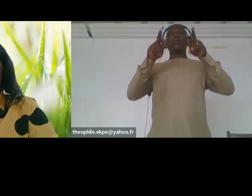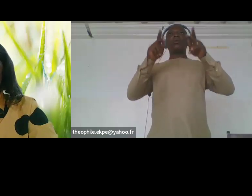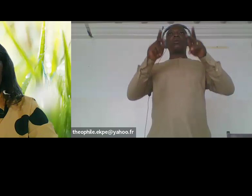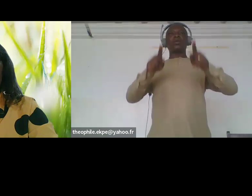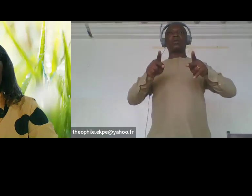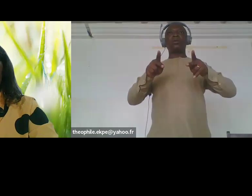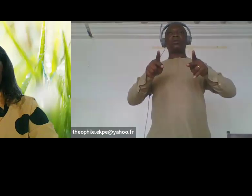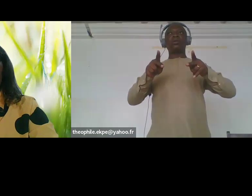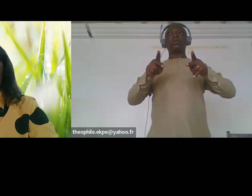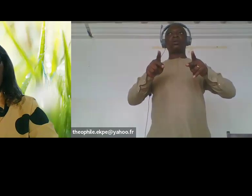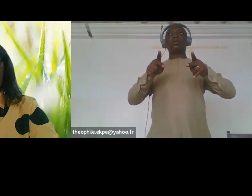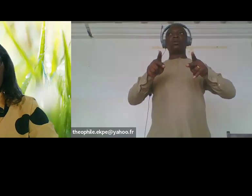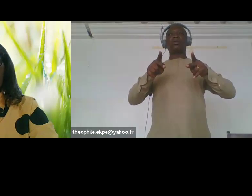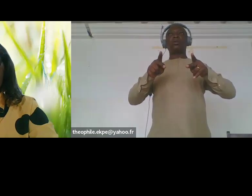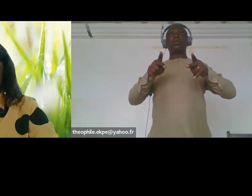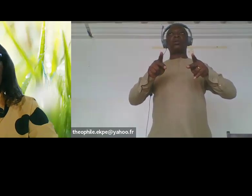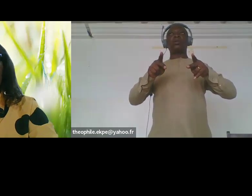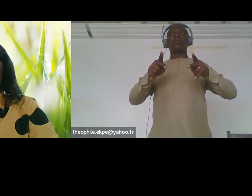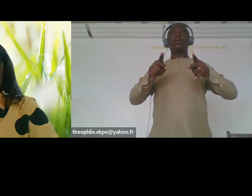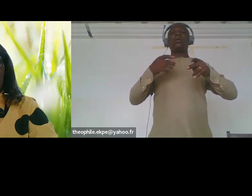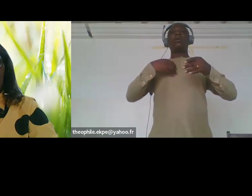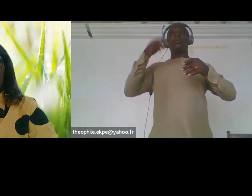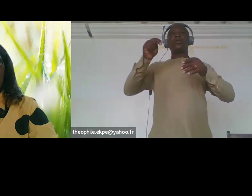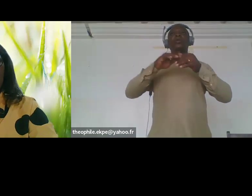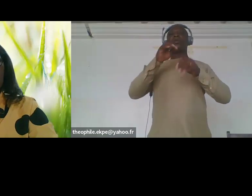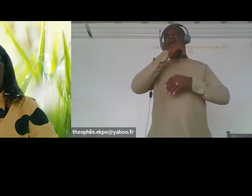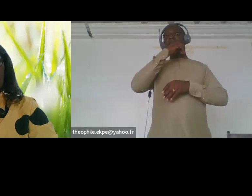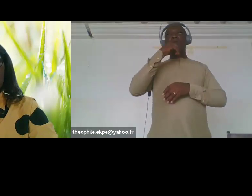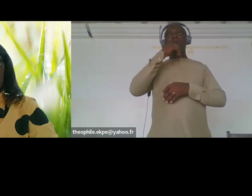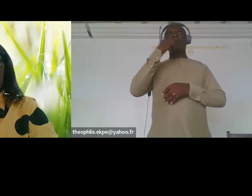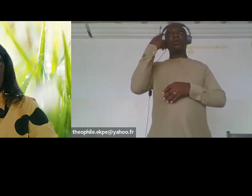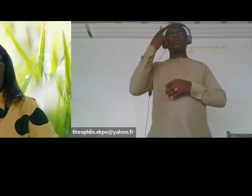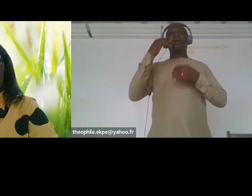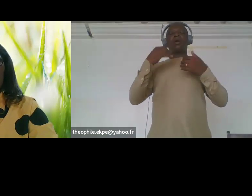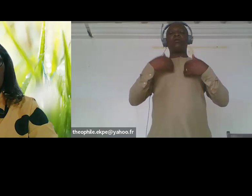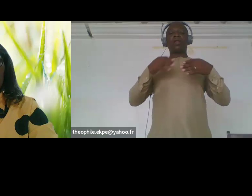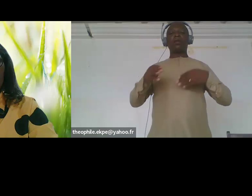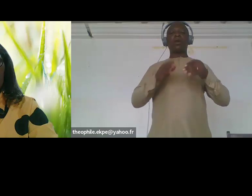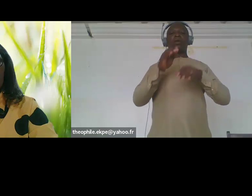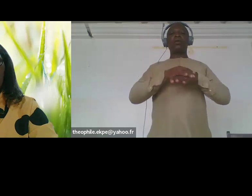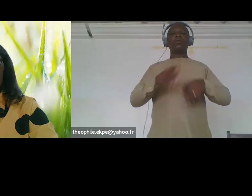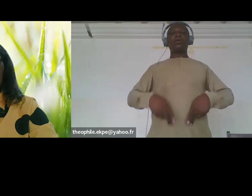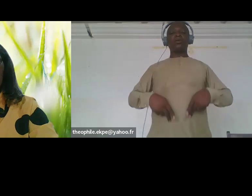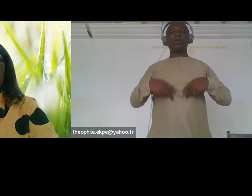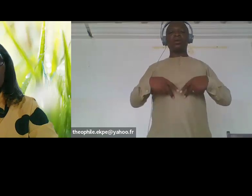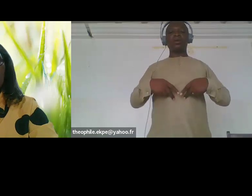livelihood and they face huge barrier to access education and employment makes